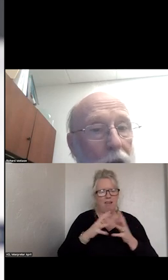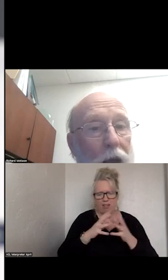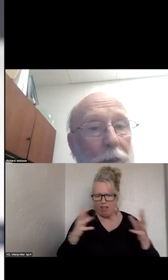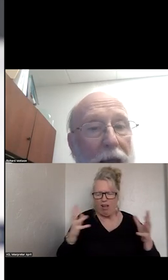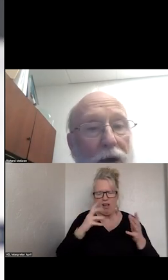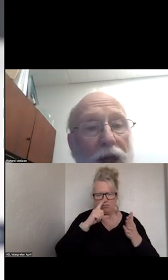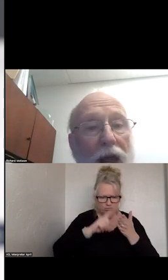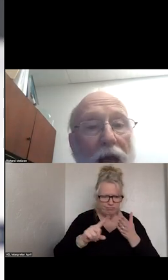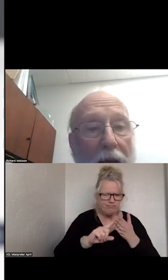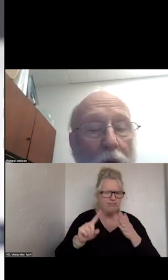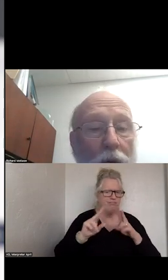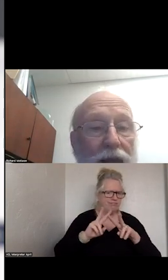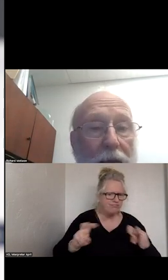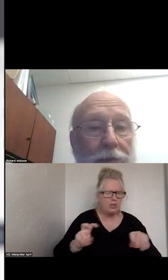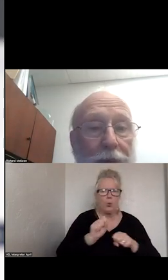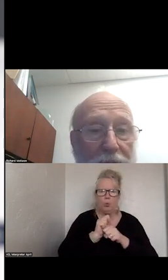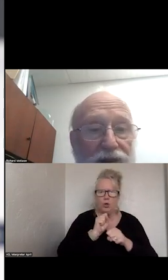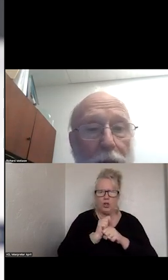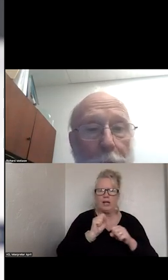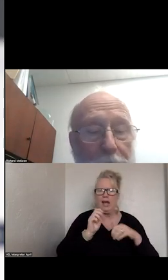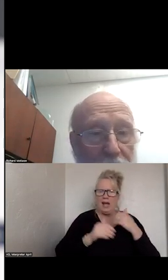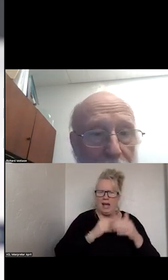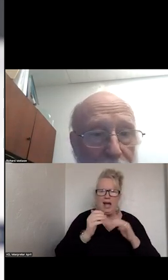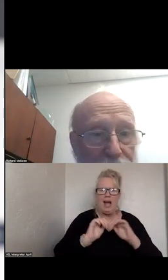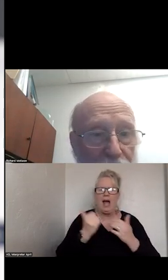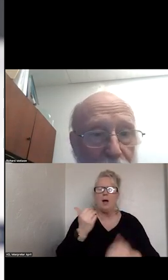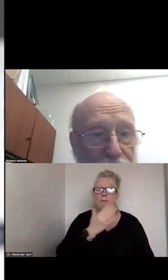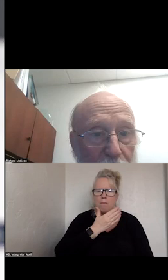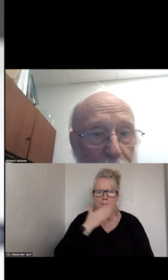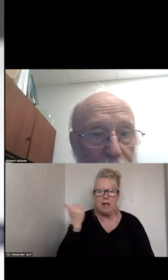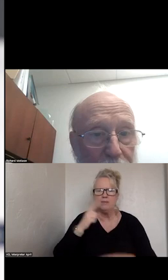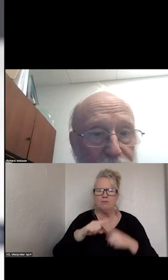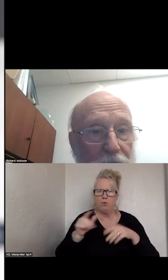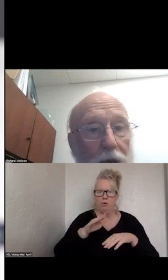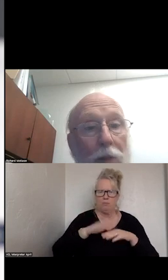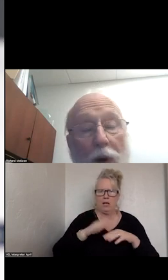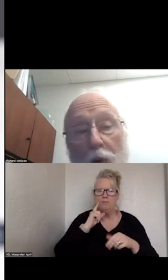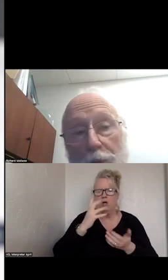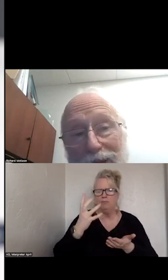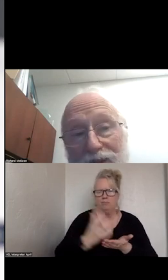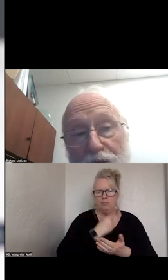ABOUT HOW WE CAN BEST MINIMIZE THE USE OF POLICE, BUT WHEN POLICE